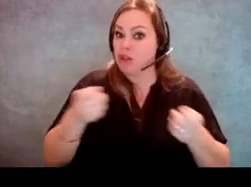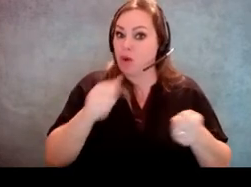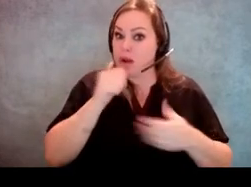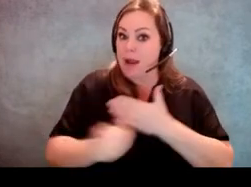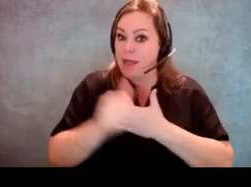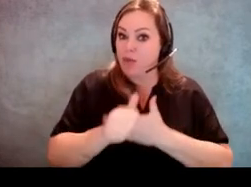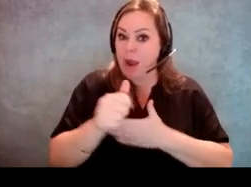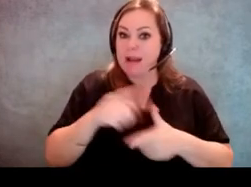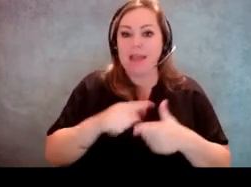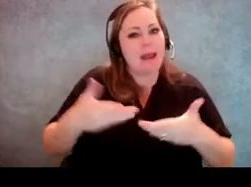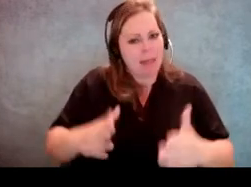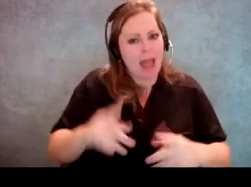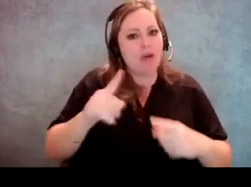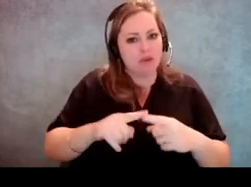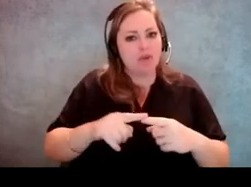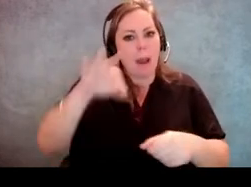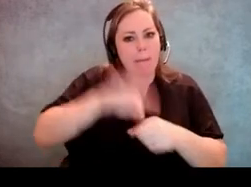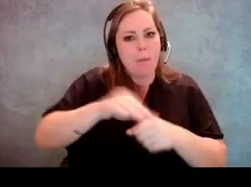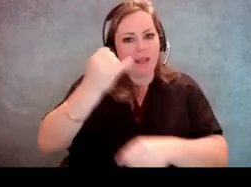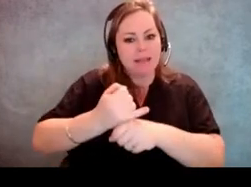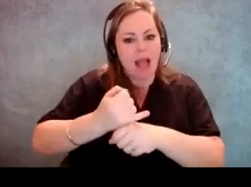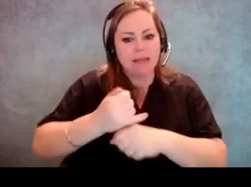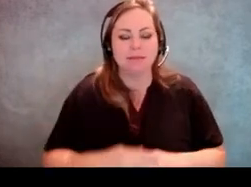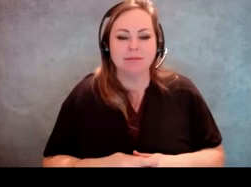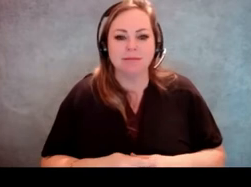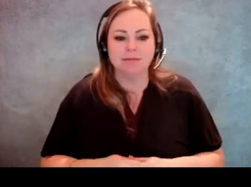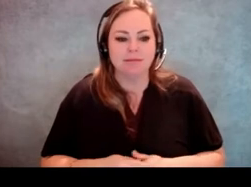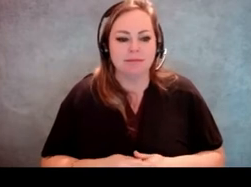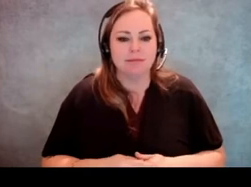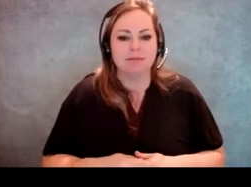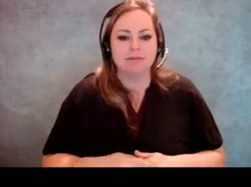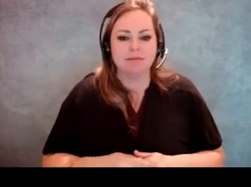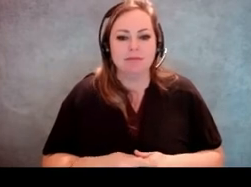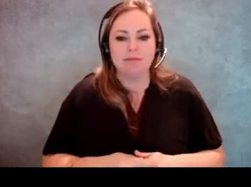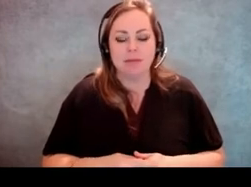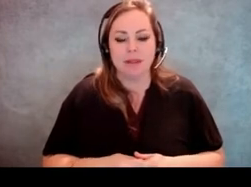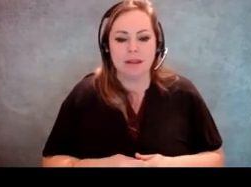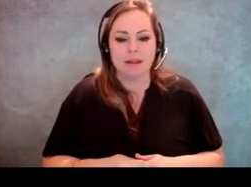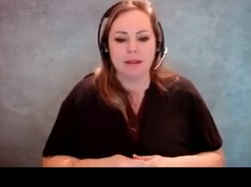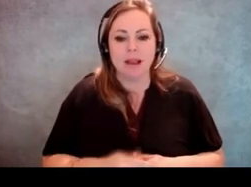then they are allowed into the polling site. So generally speaking, that's the rule.